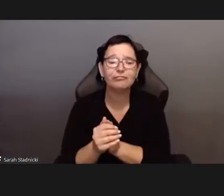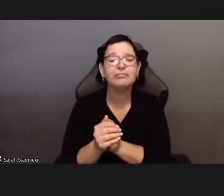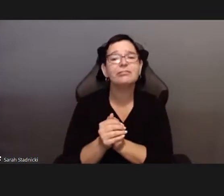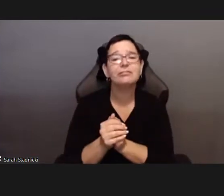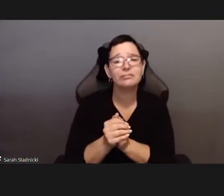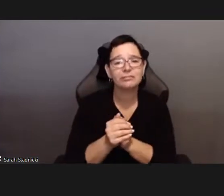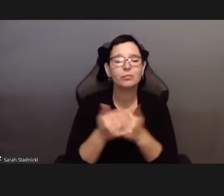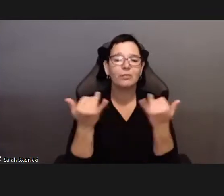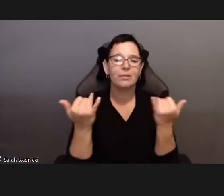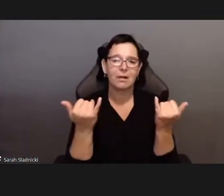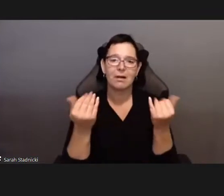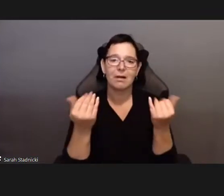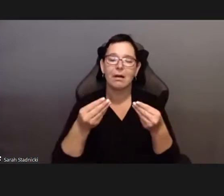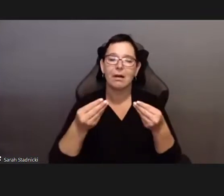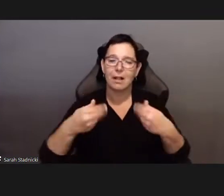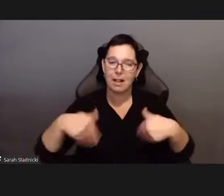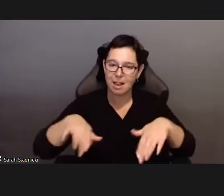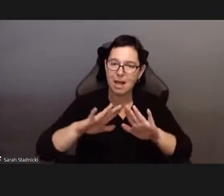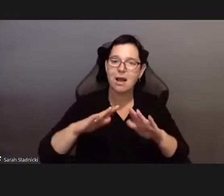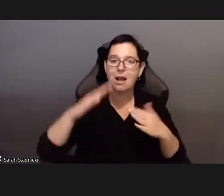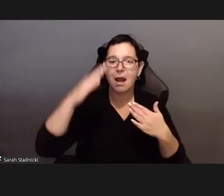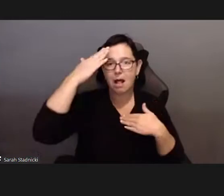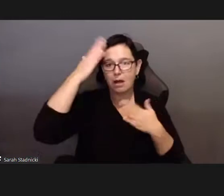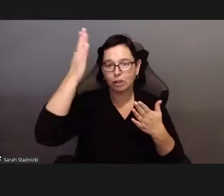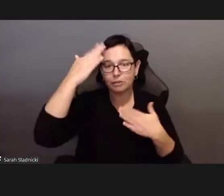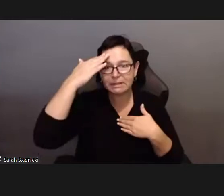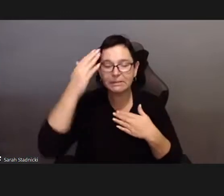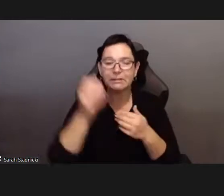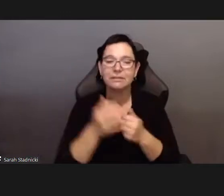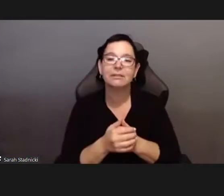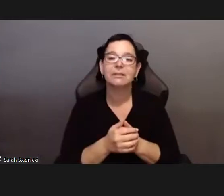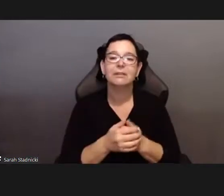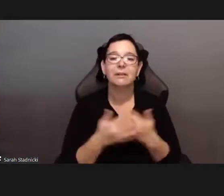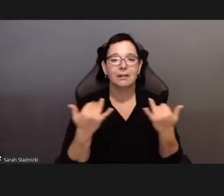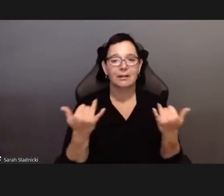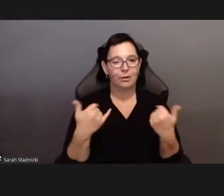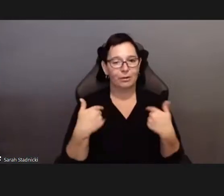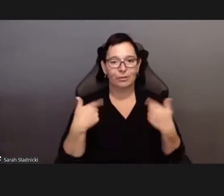I’d like to congratulate the organizers, Dr. Ricky Varghese, and Tali for their work.